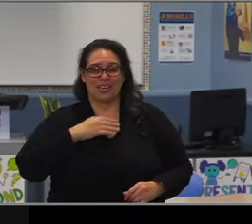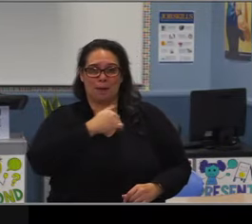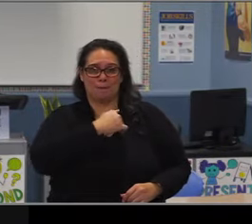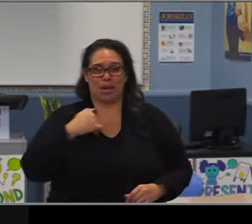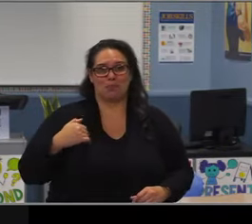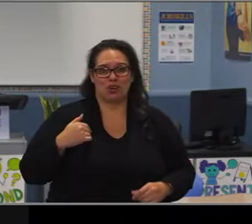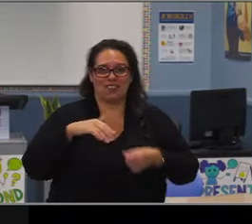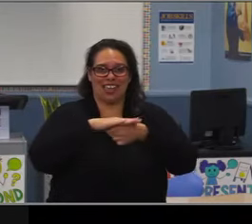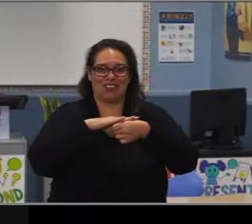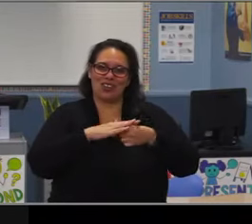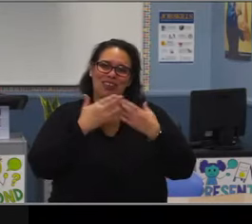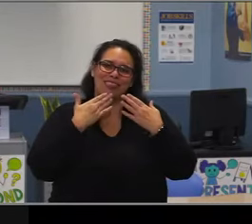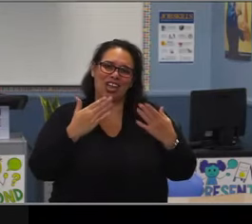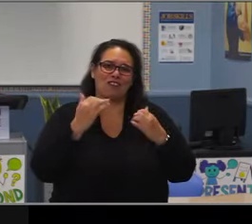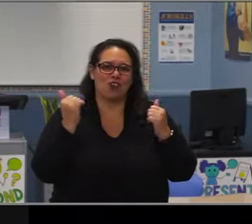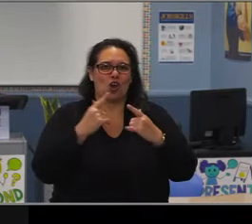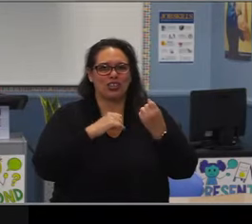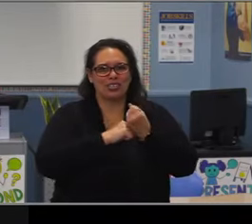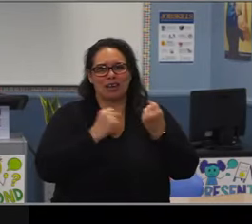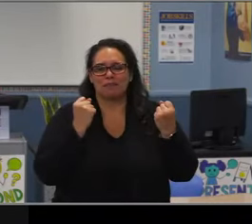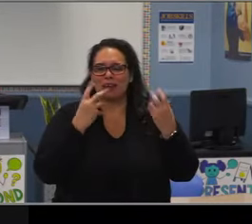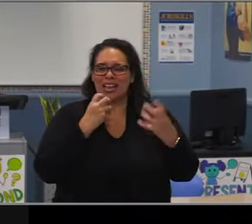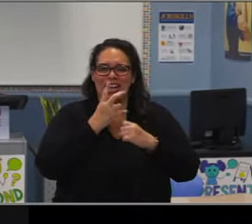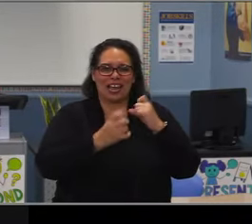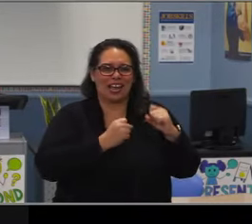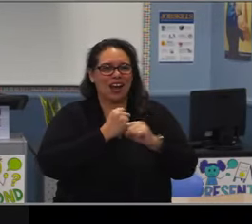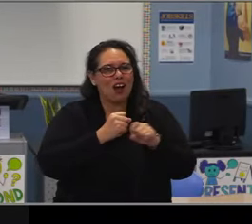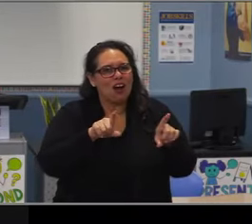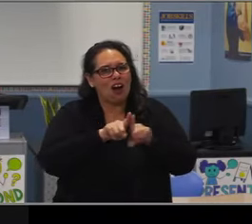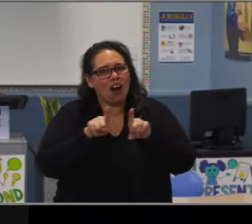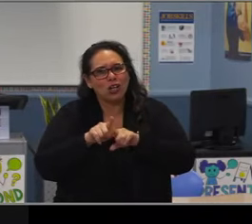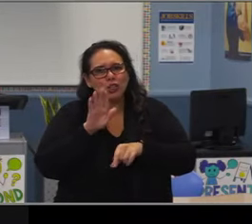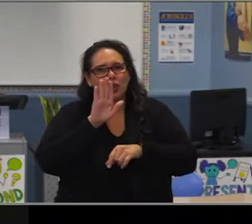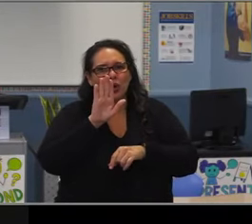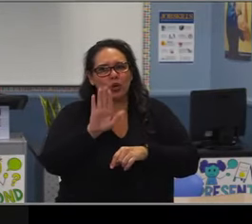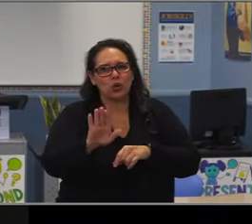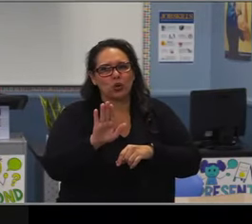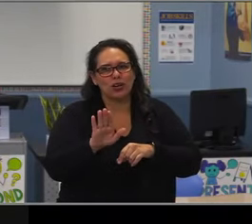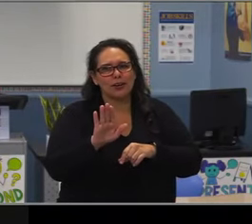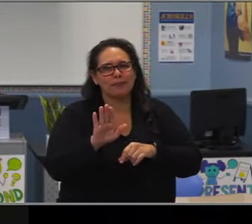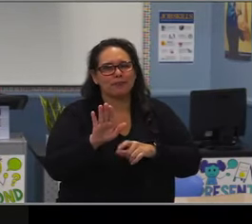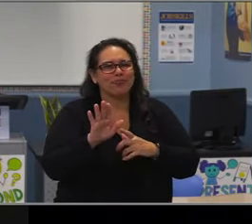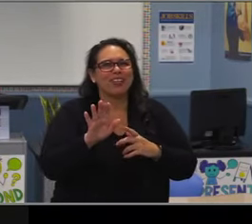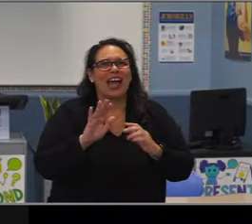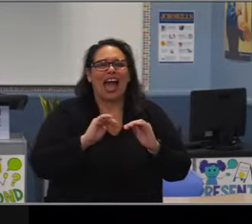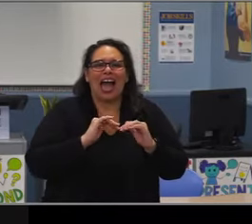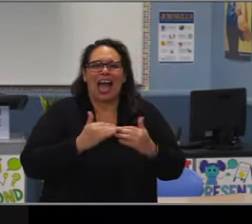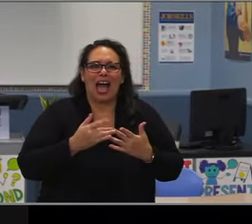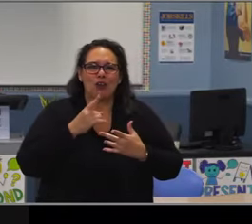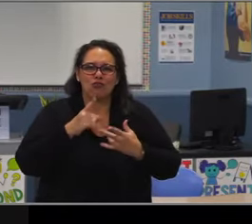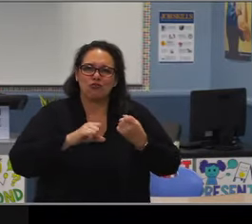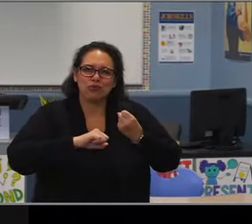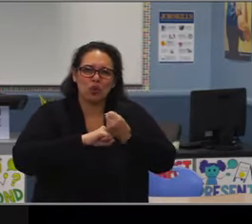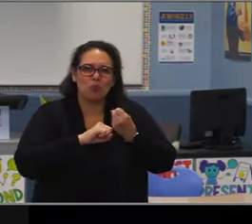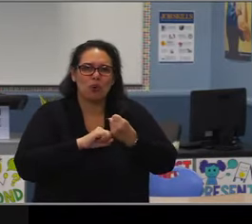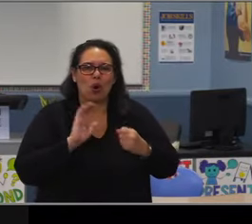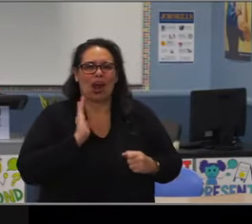You are the consummate professional and ultimate encourager. My earliest memories of you were visiting your school